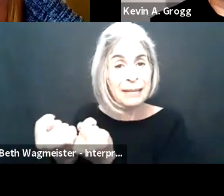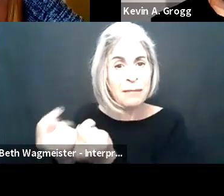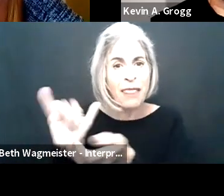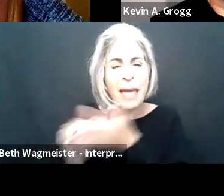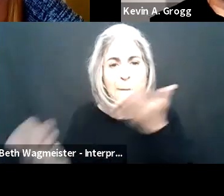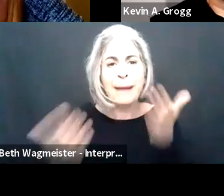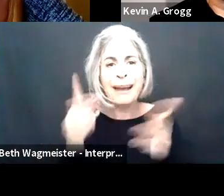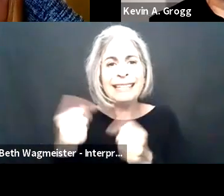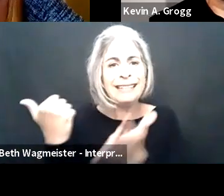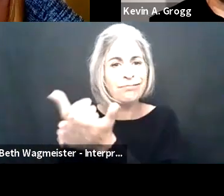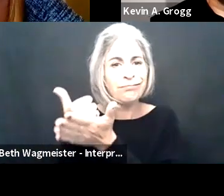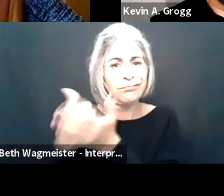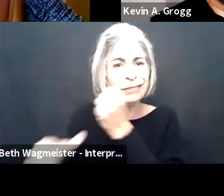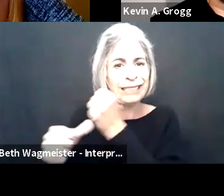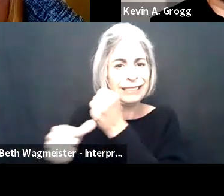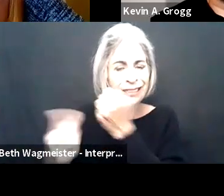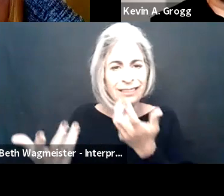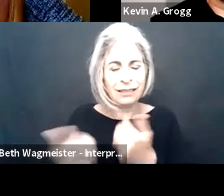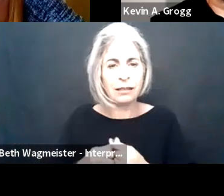not even realize they have folks on